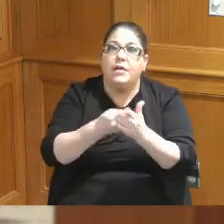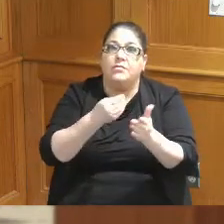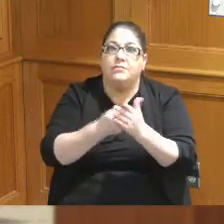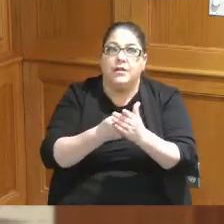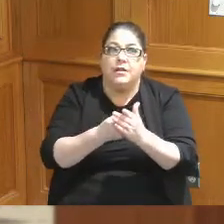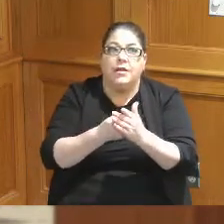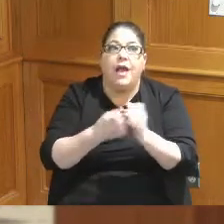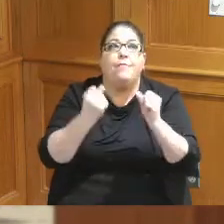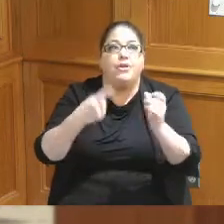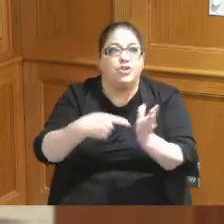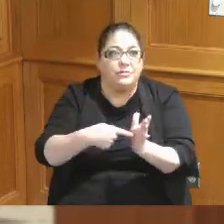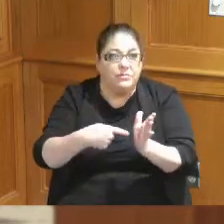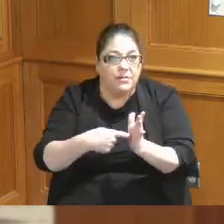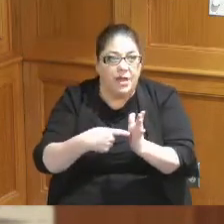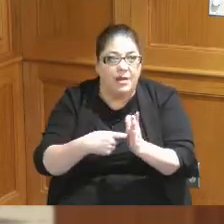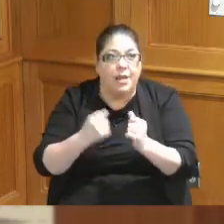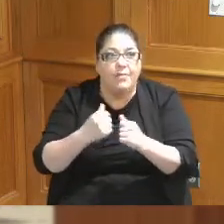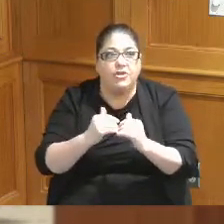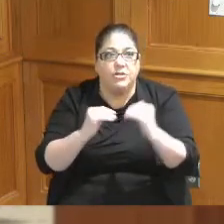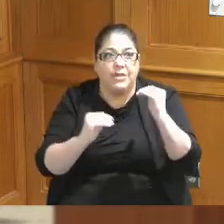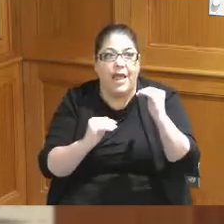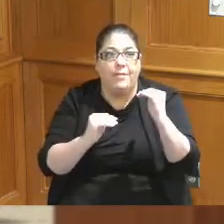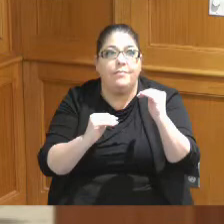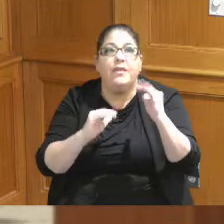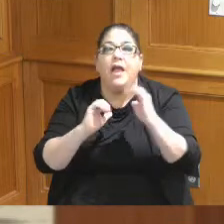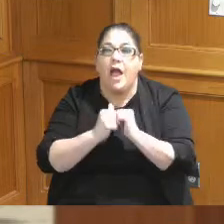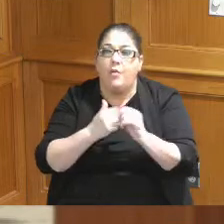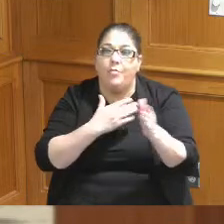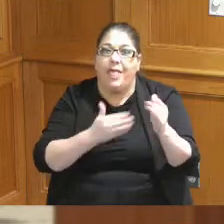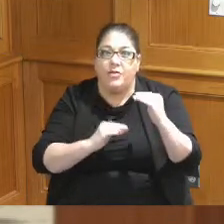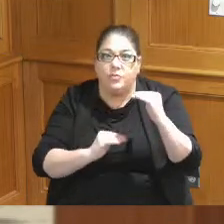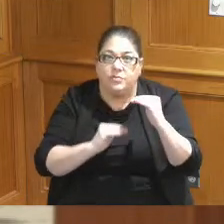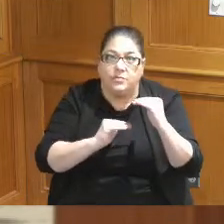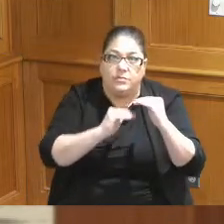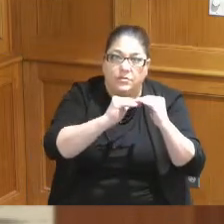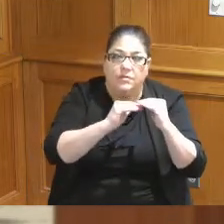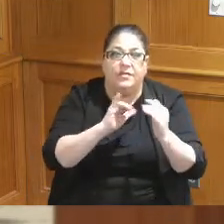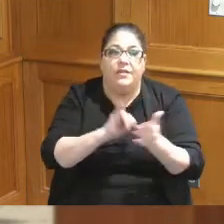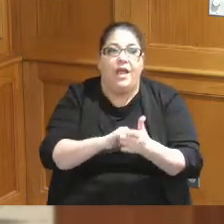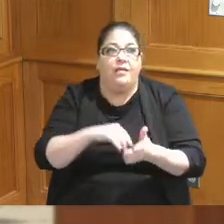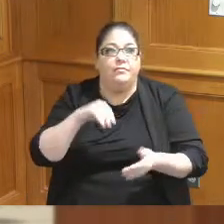is debt how much is the gap here's how we want to close the gap and we are working on those efforts